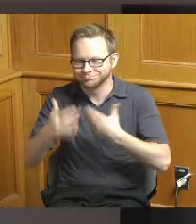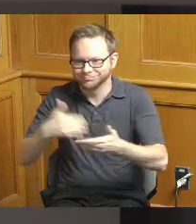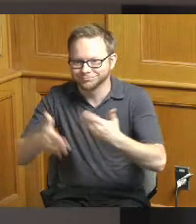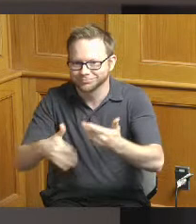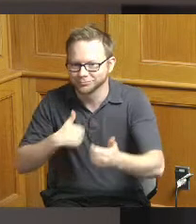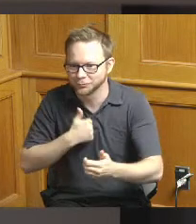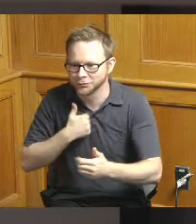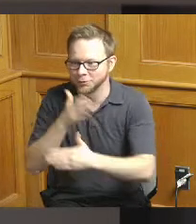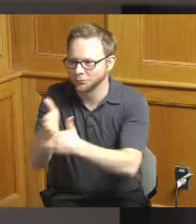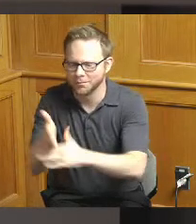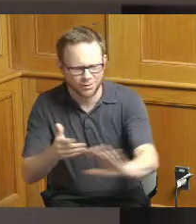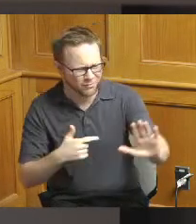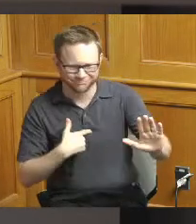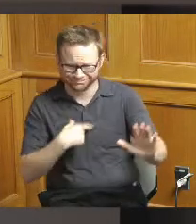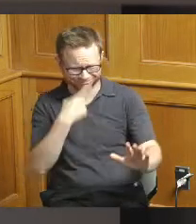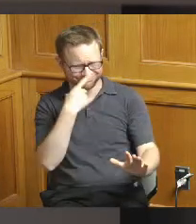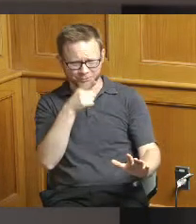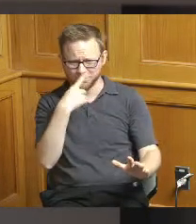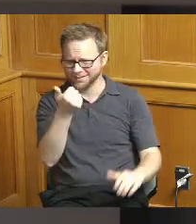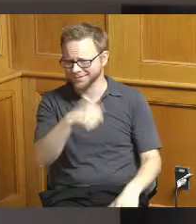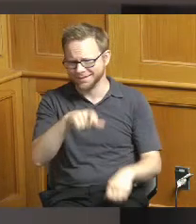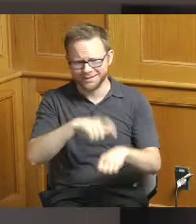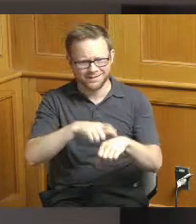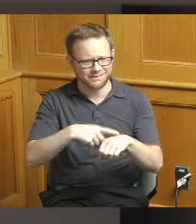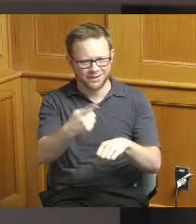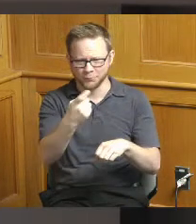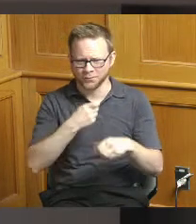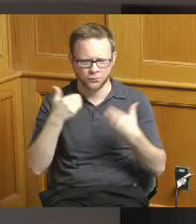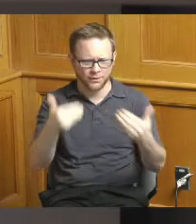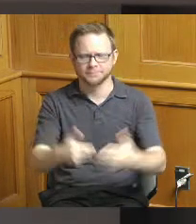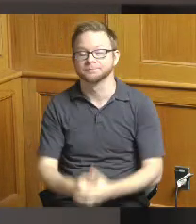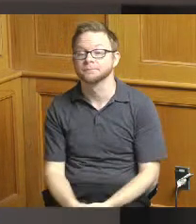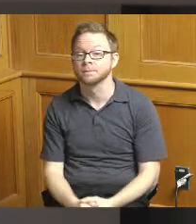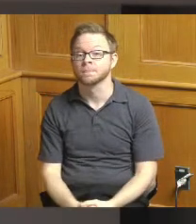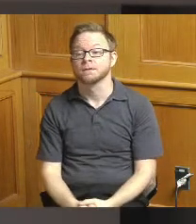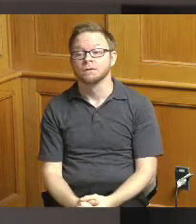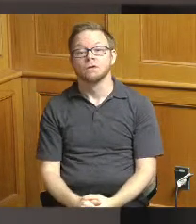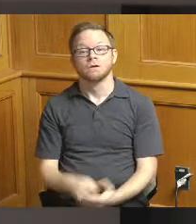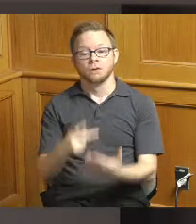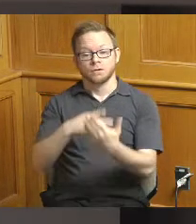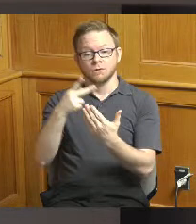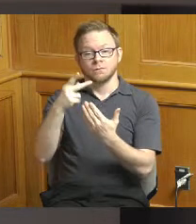please questions at any point are fine so for project support we're looking at the number